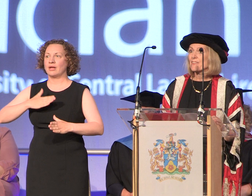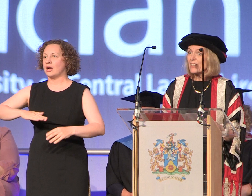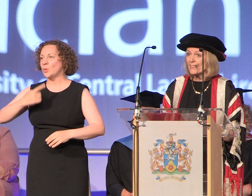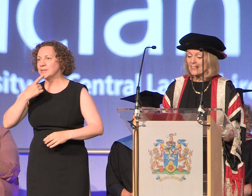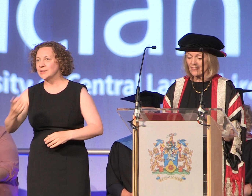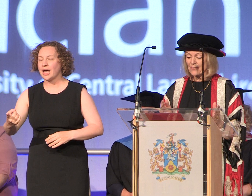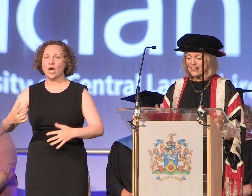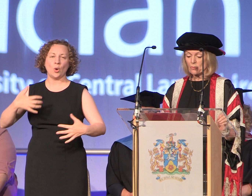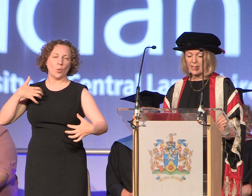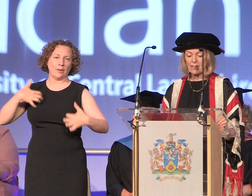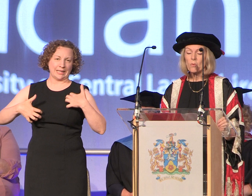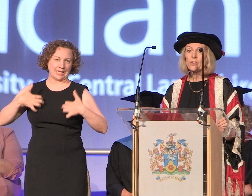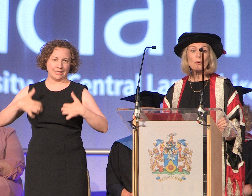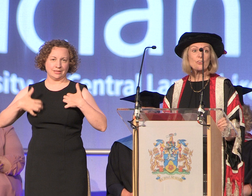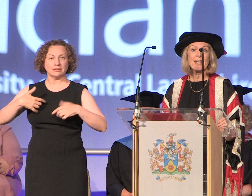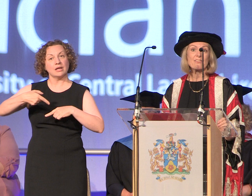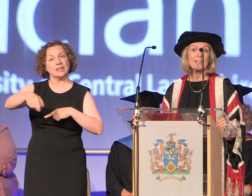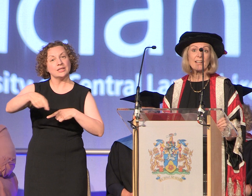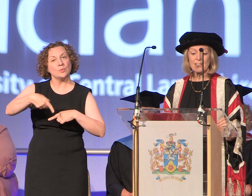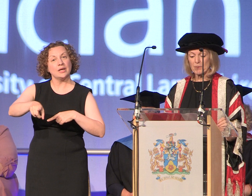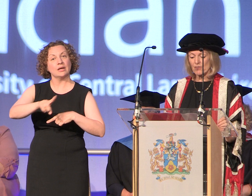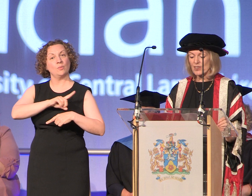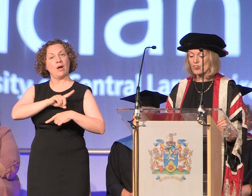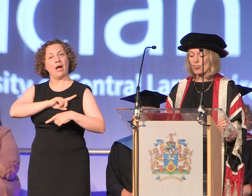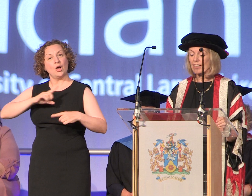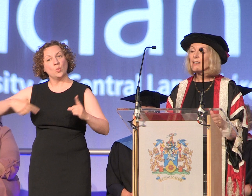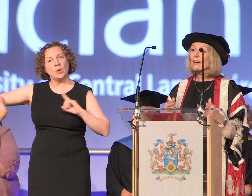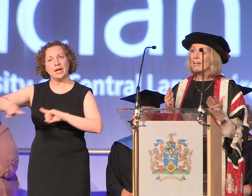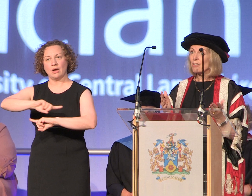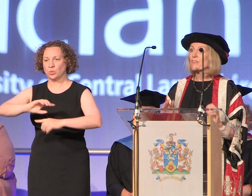excited that this week we're all creating a little bit of history here at